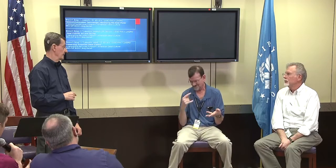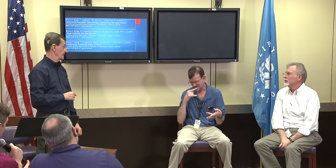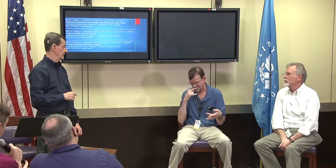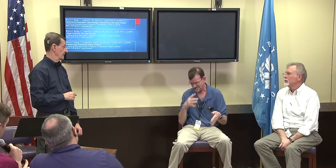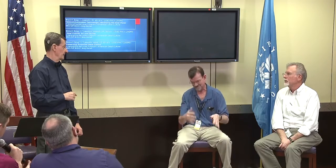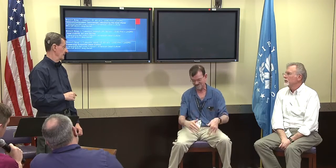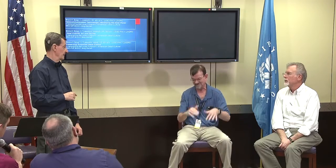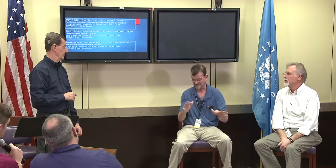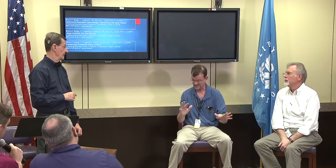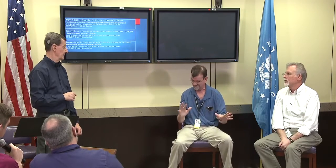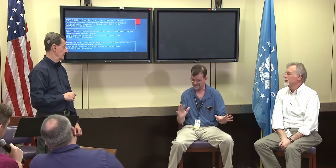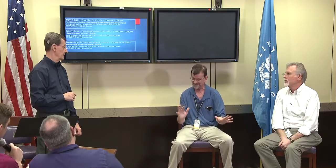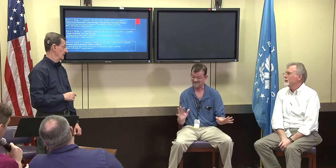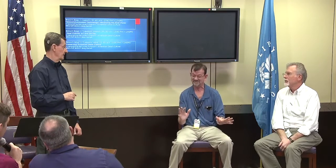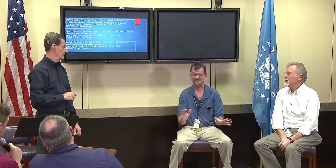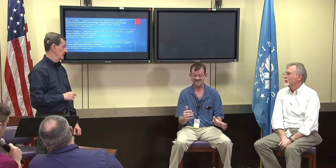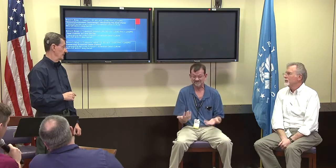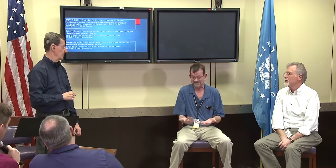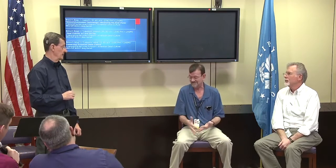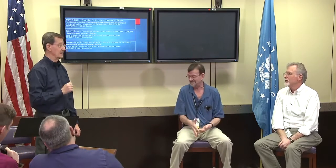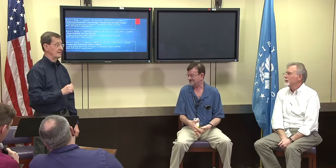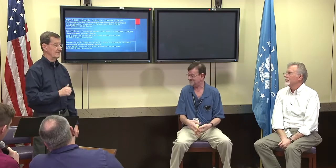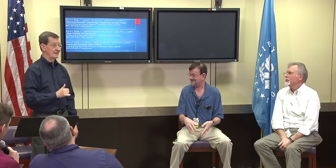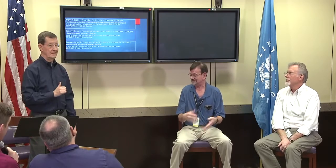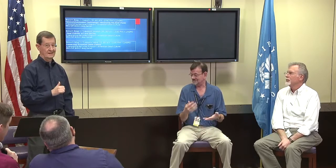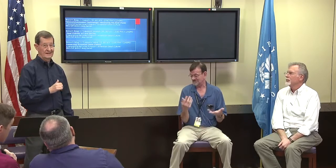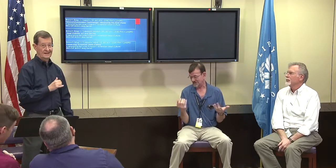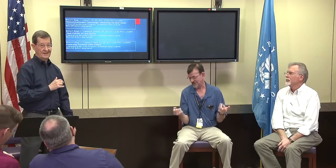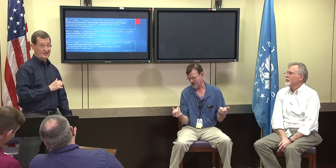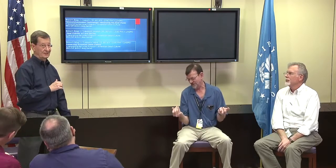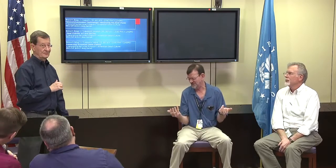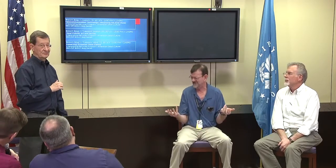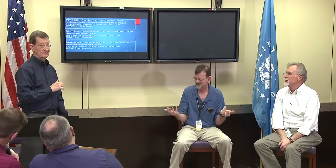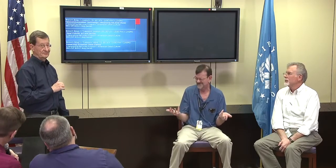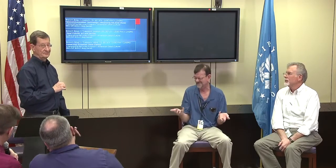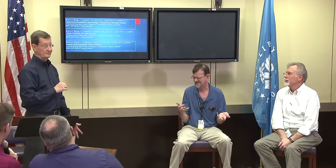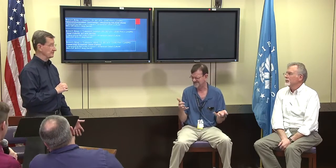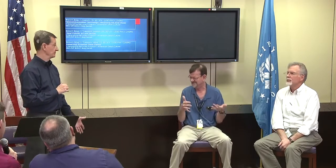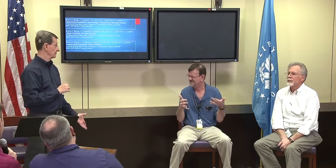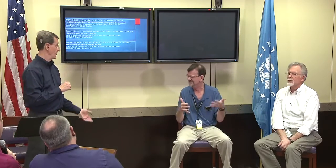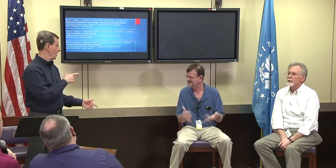So kids aren't growing up with that, with signing.